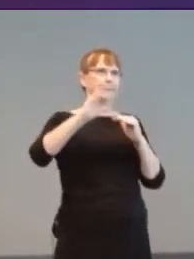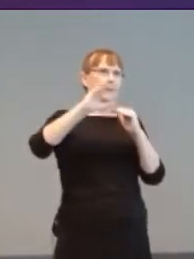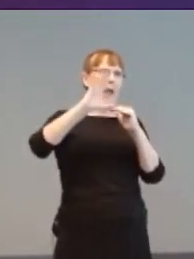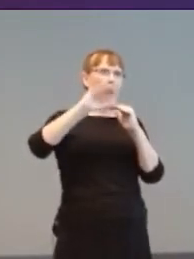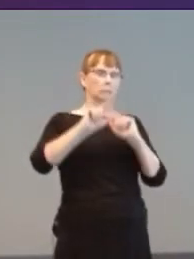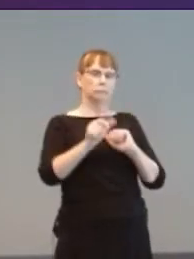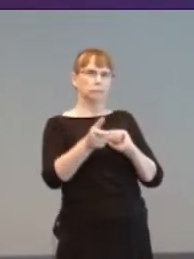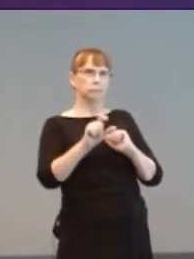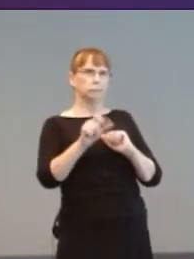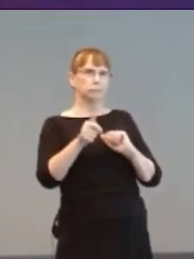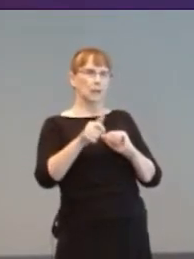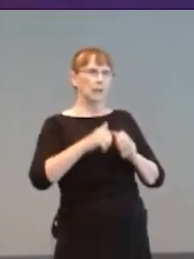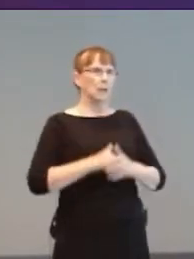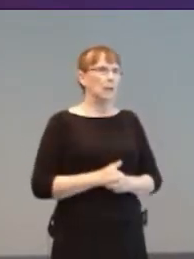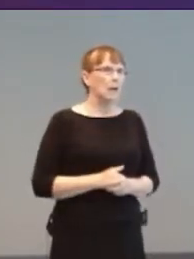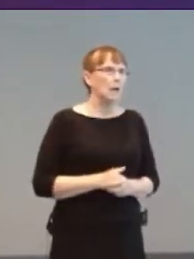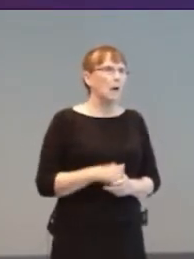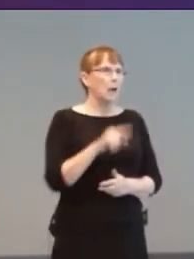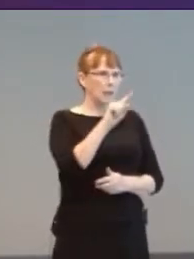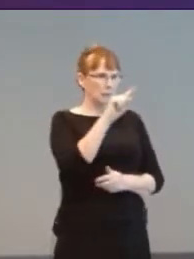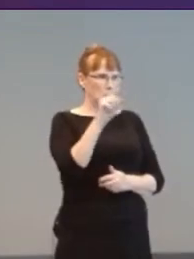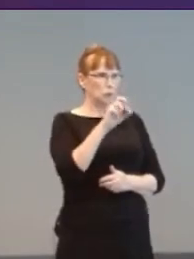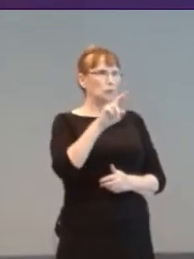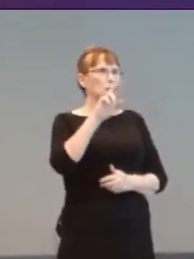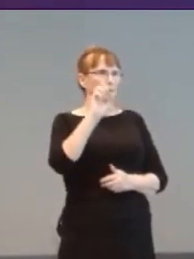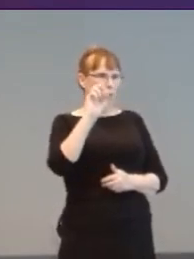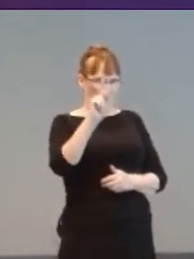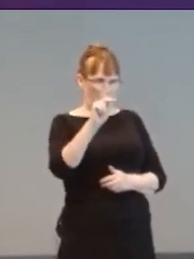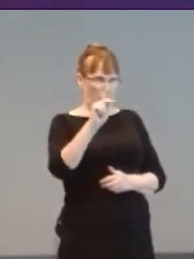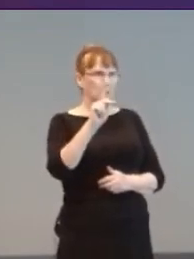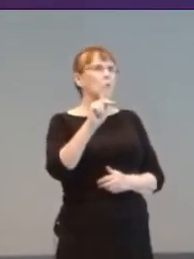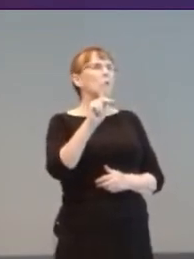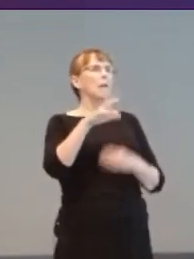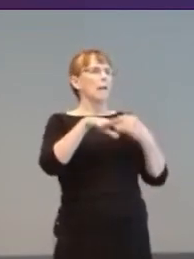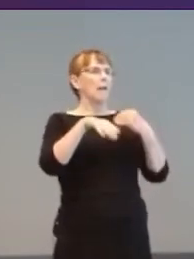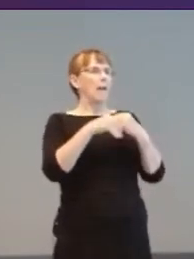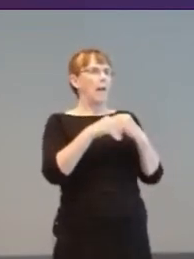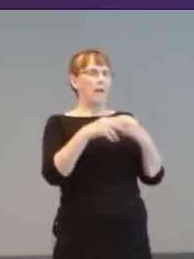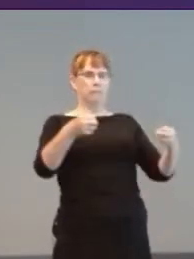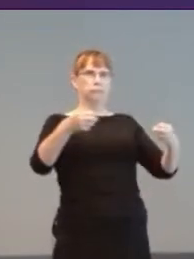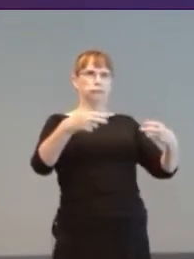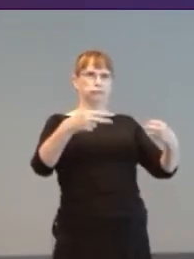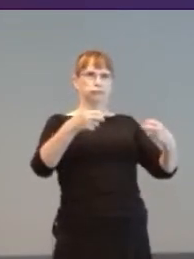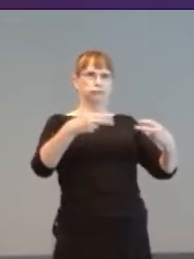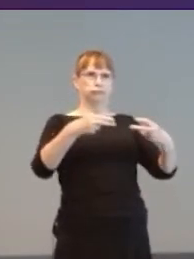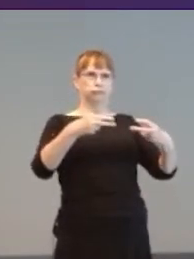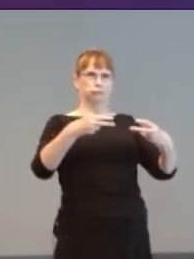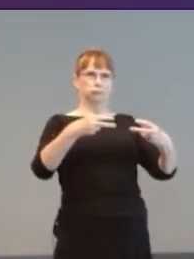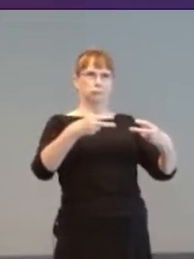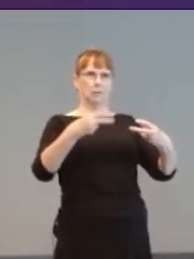Zork Grand Inquisitor on CD-ROM included a subtitles option for all its rich and varied dialogue.